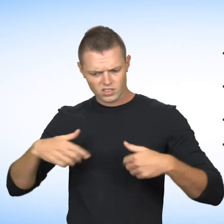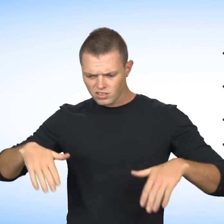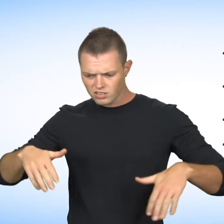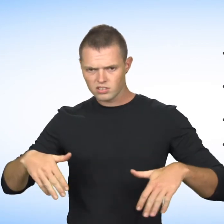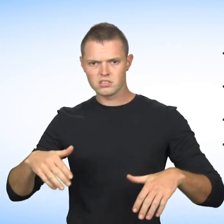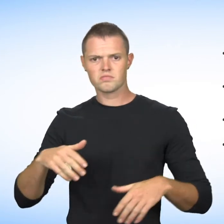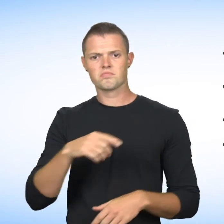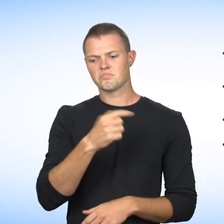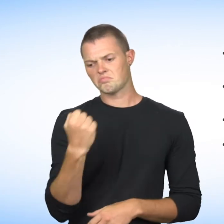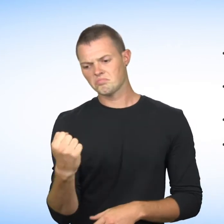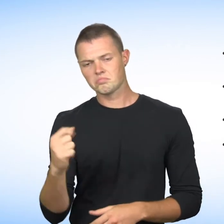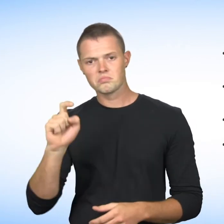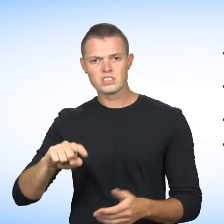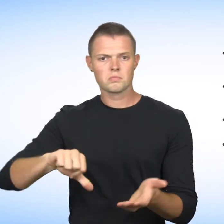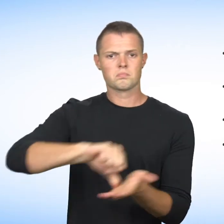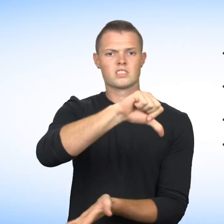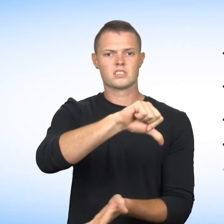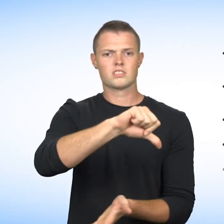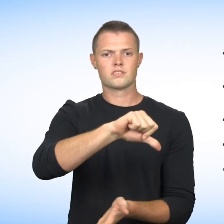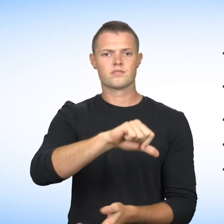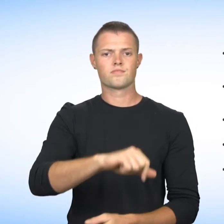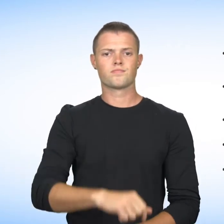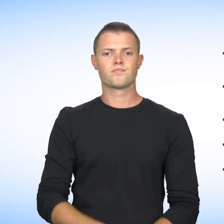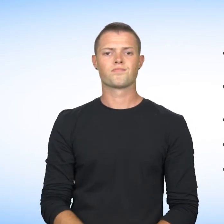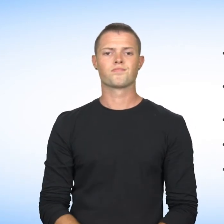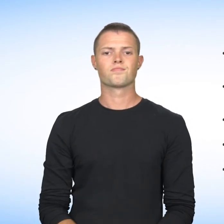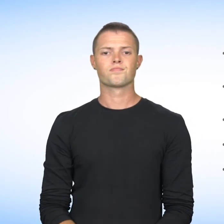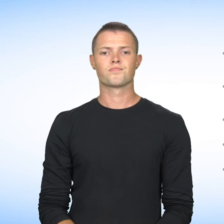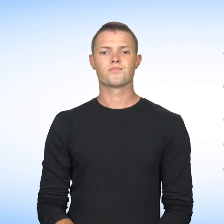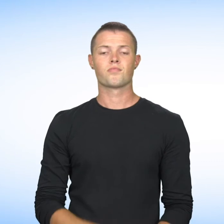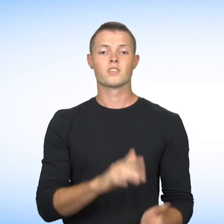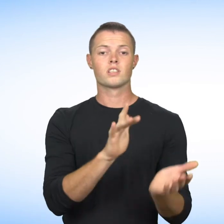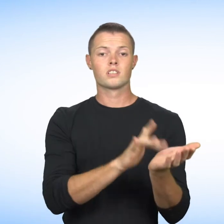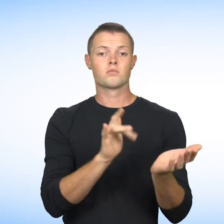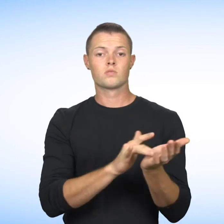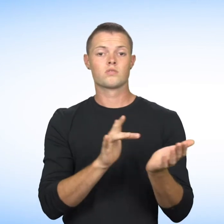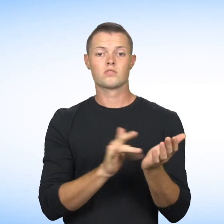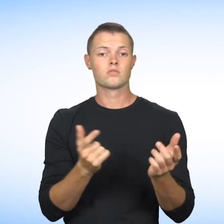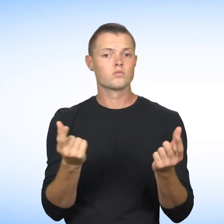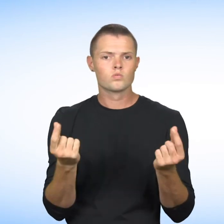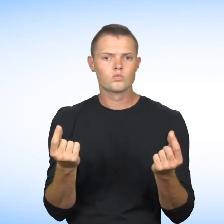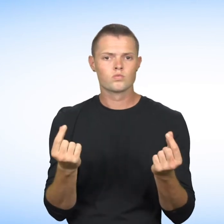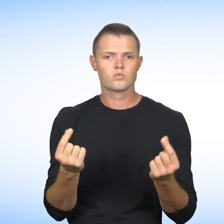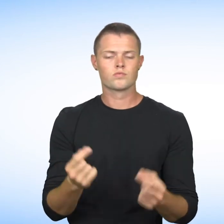ask you to pay for services that you do not receive What to do